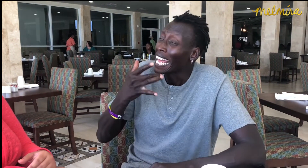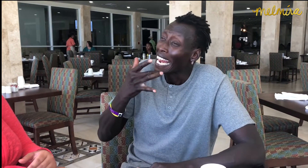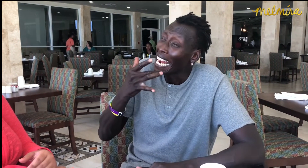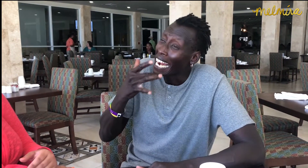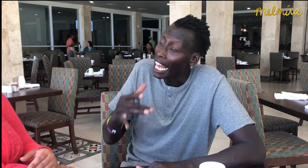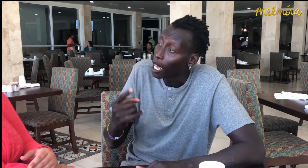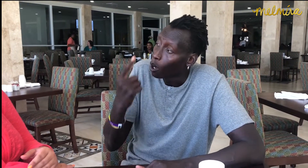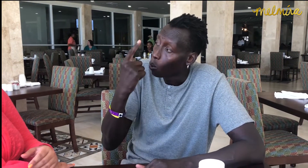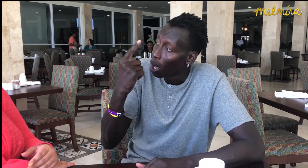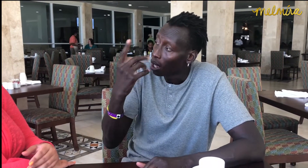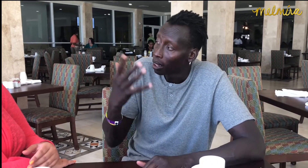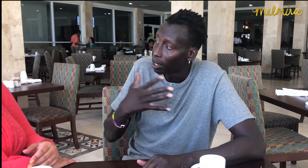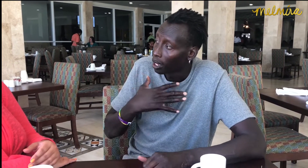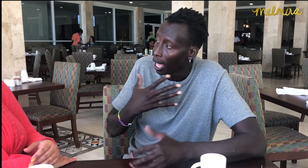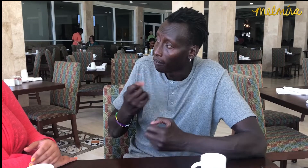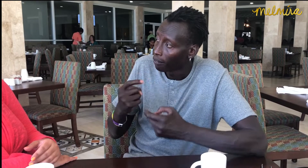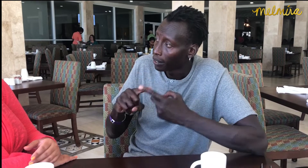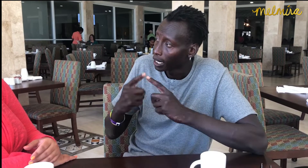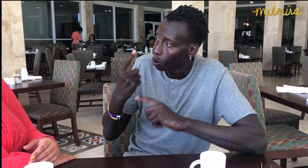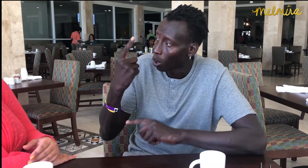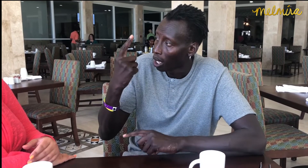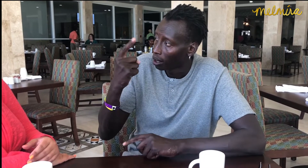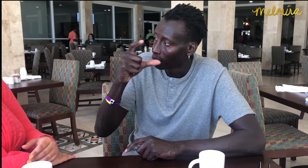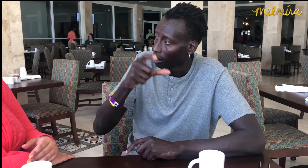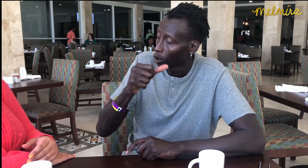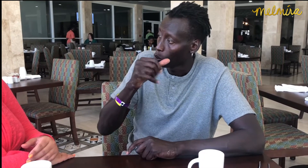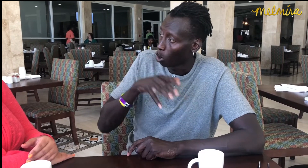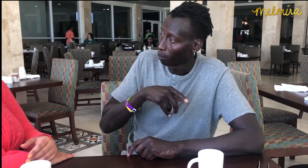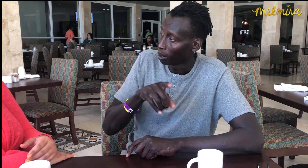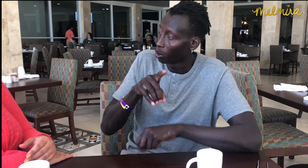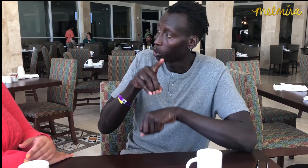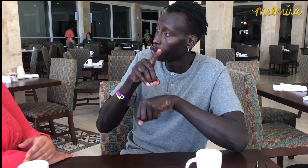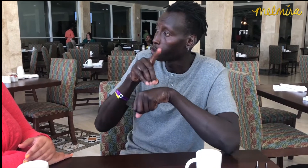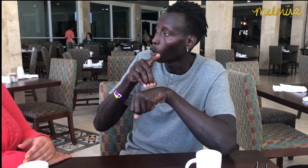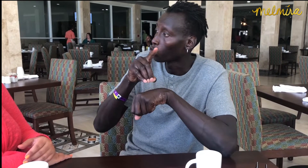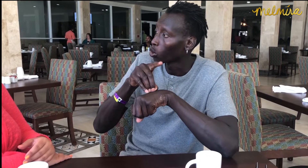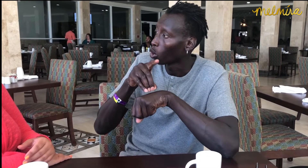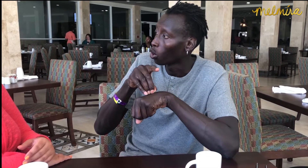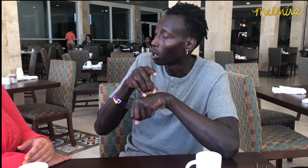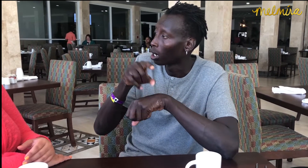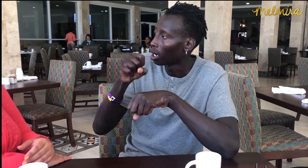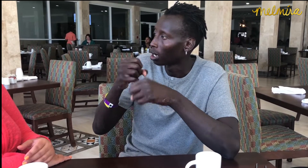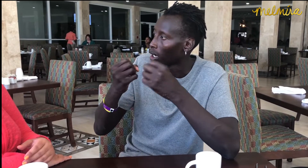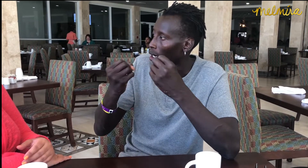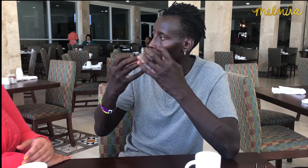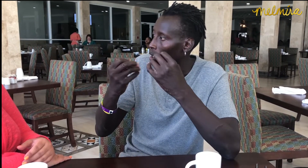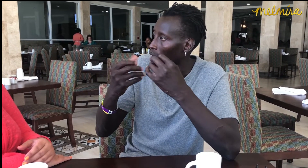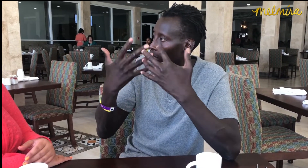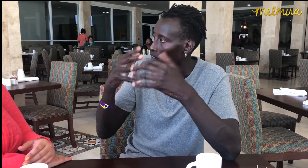Luckily, I had a female friend who was a doctor ans she could sign.